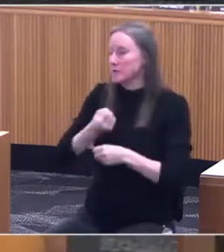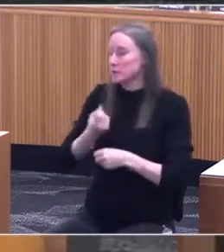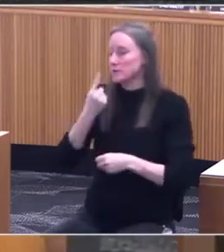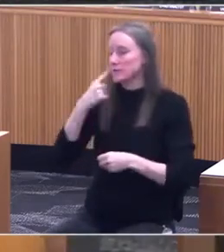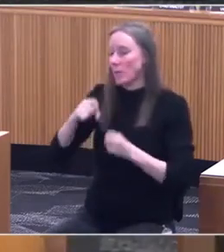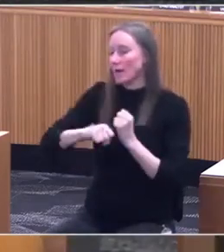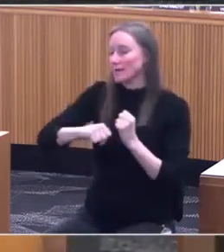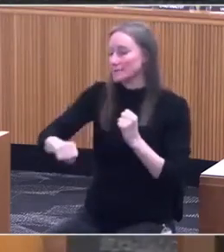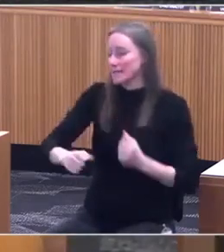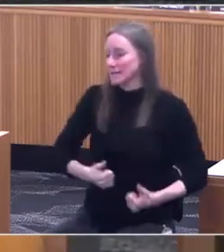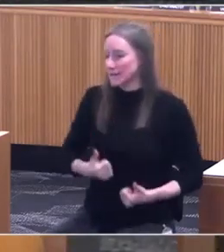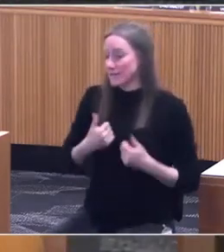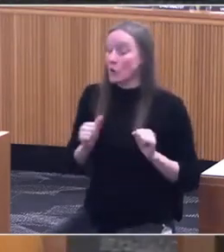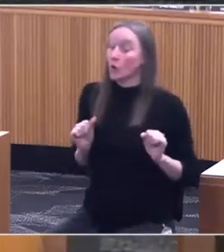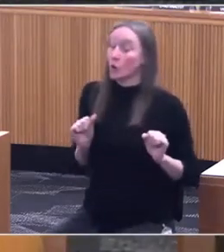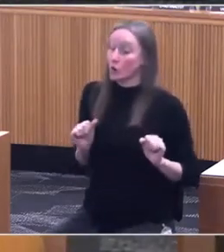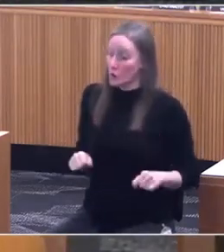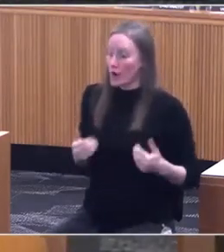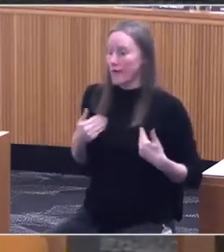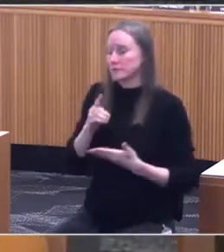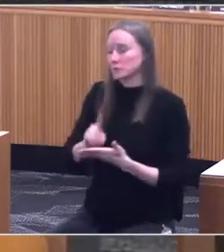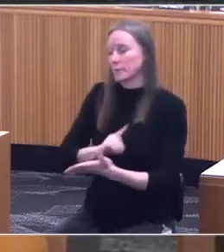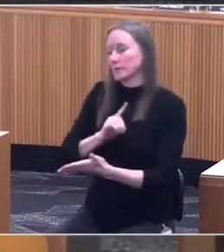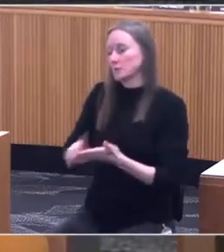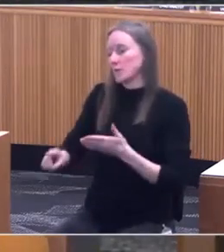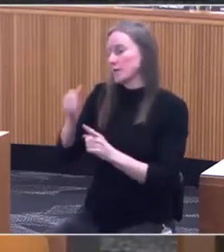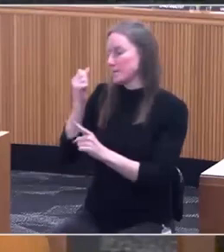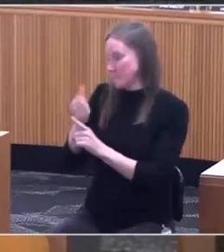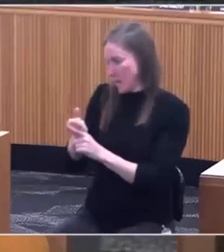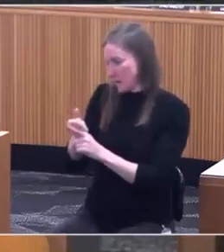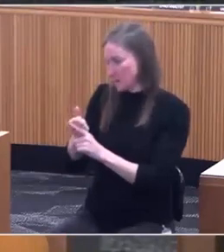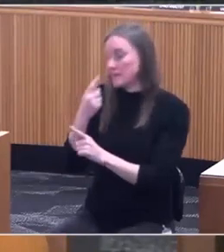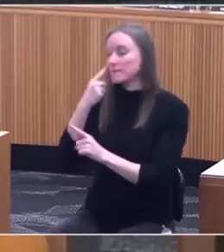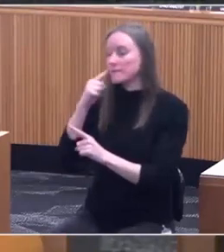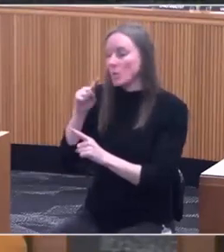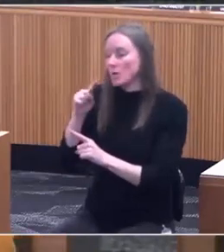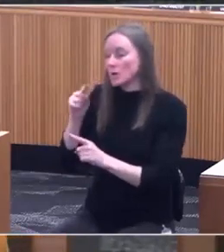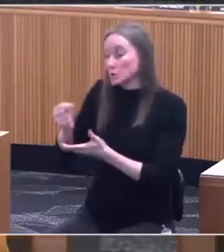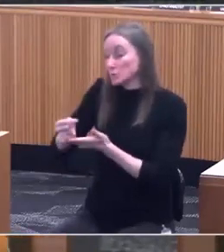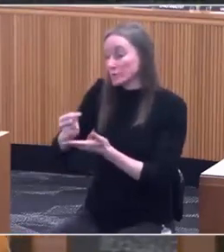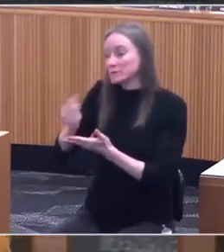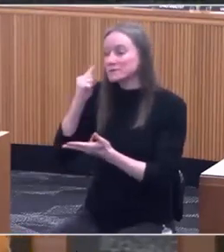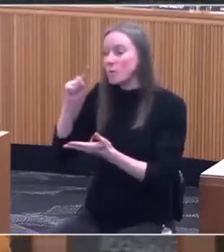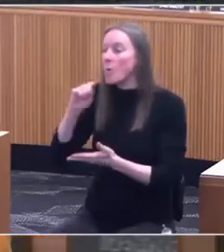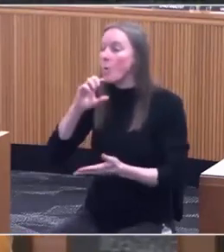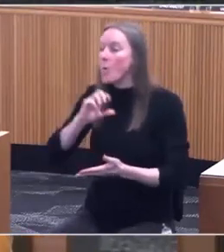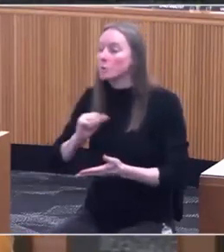could have a discriminatory impact on treatments for older adults. - [Diehl] Yeah.